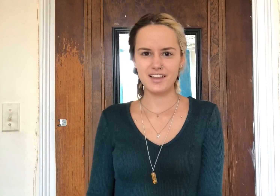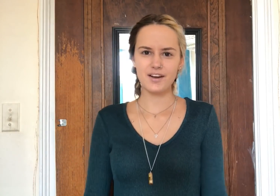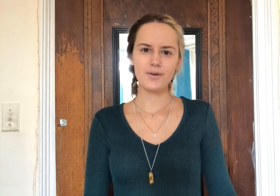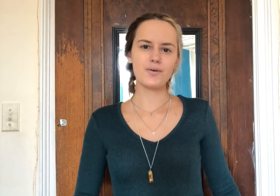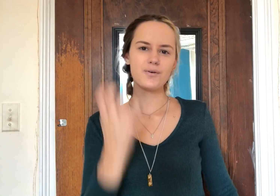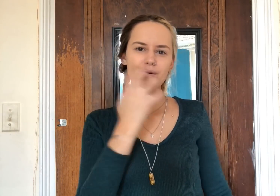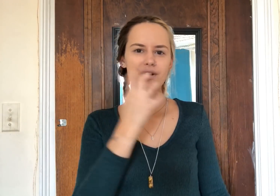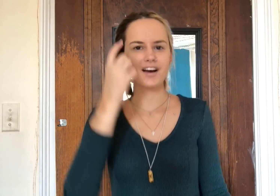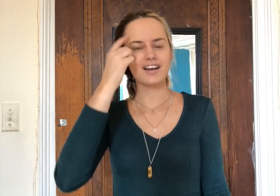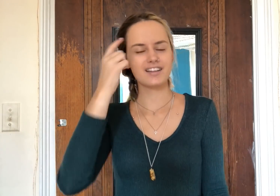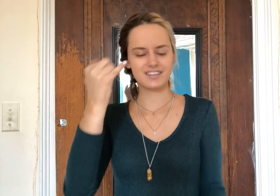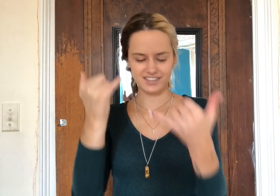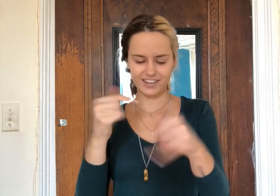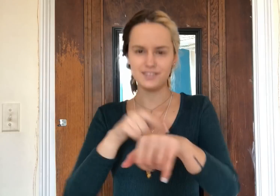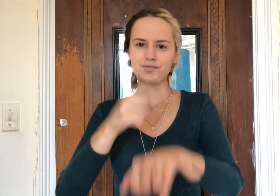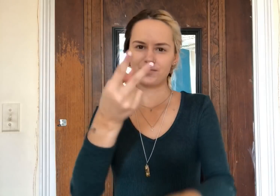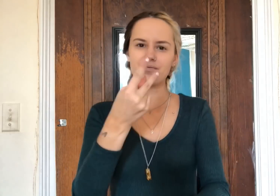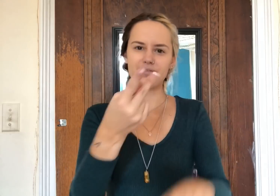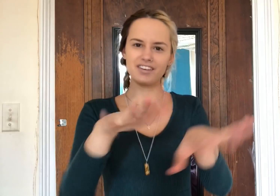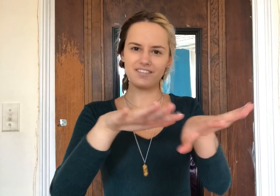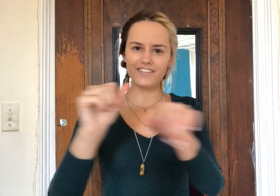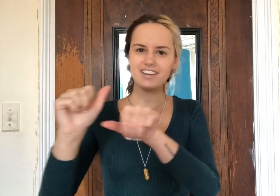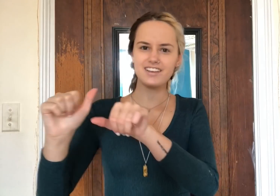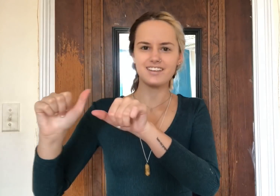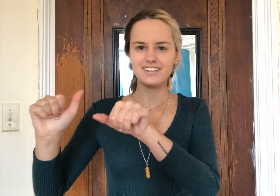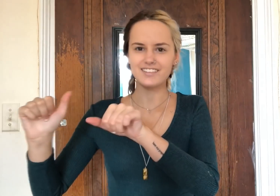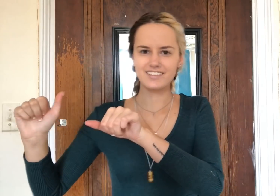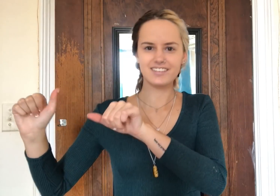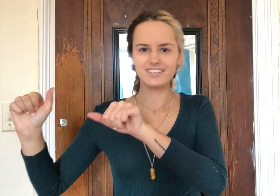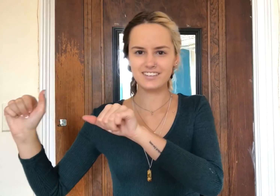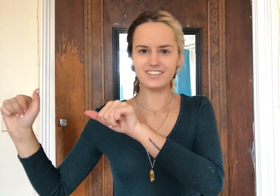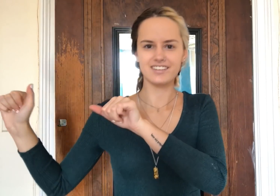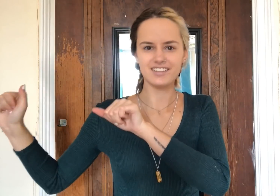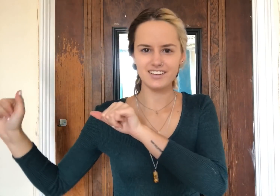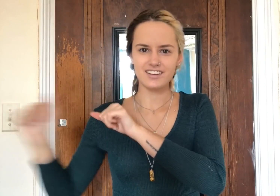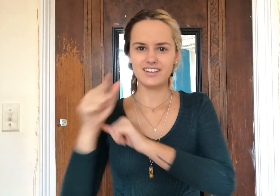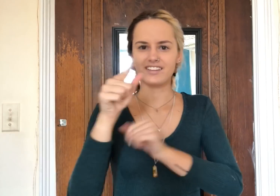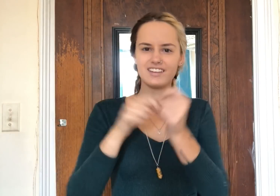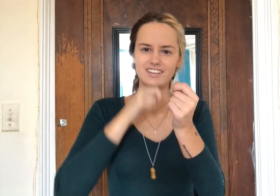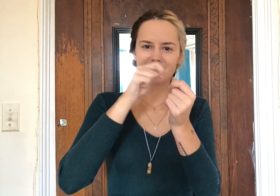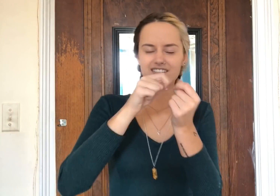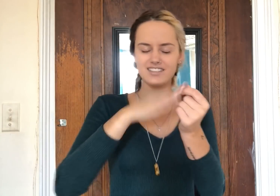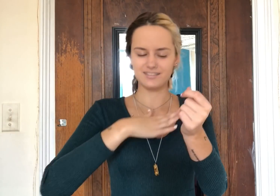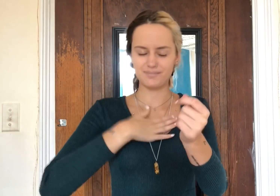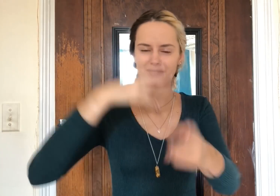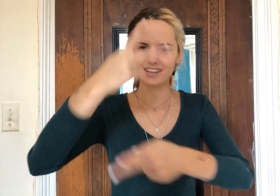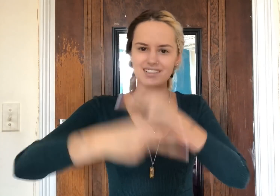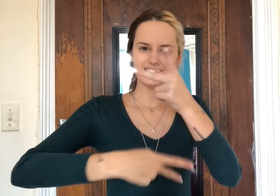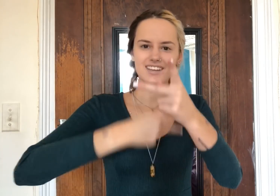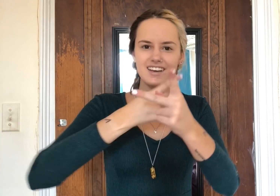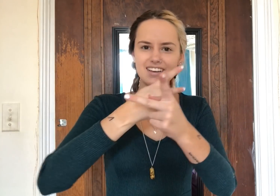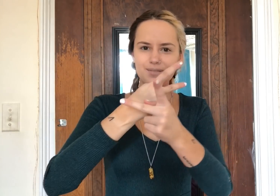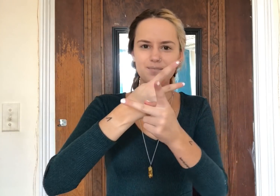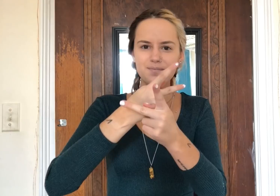Ooh, I think it's time that we get leaving. You're, You're, You're just my type.